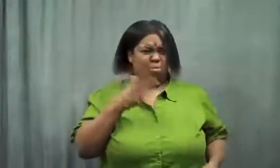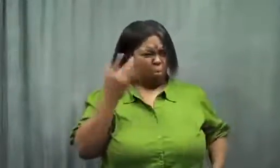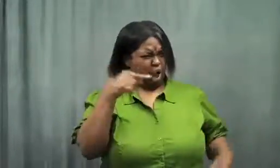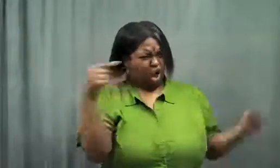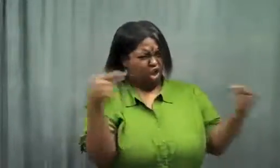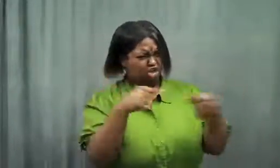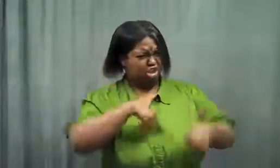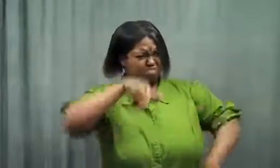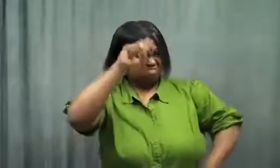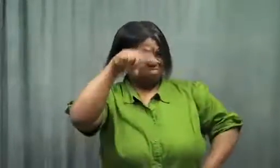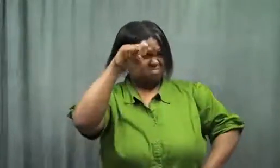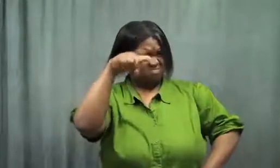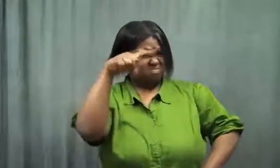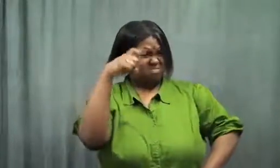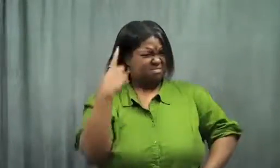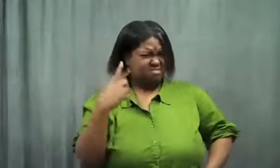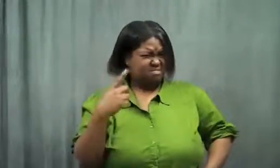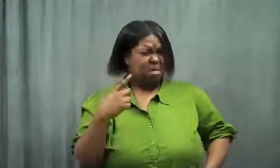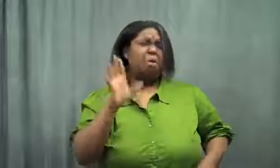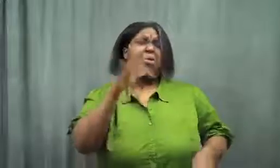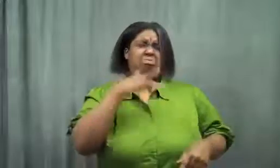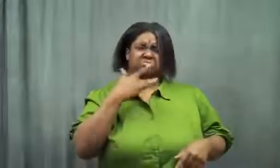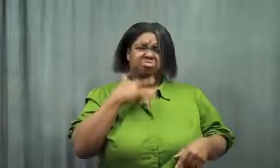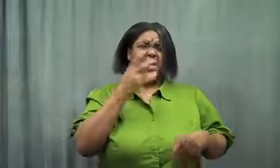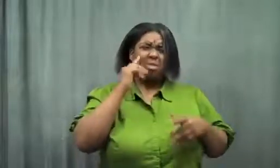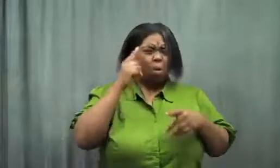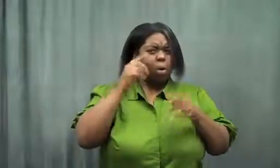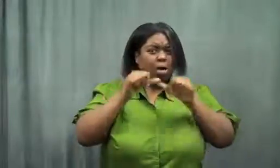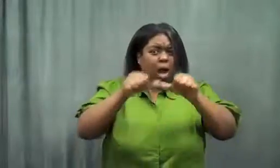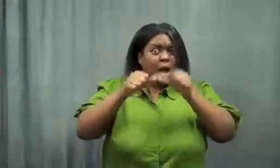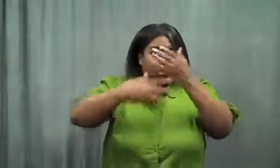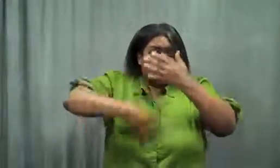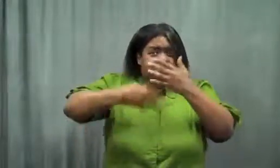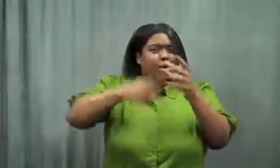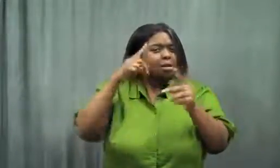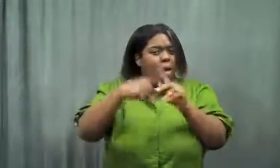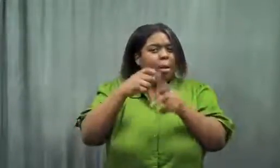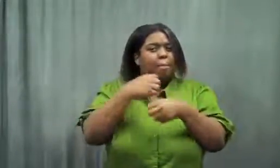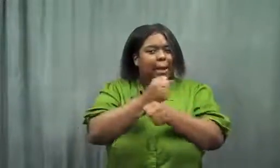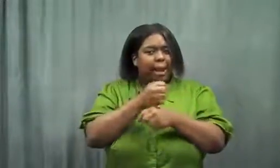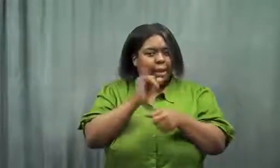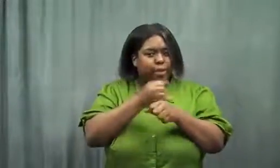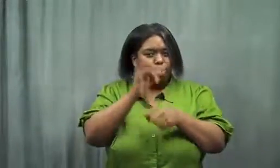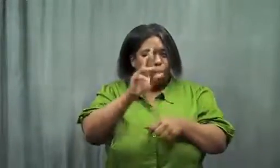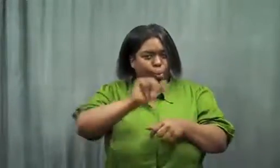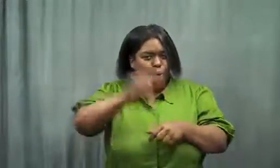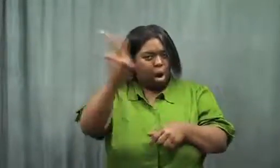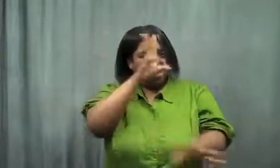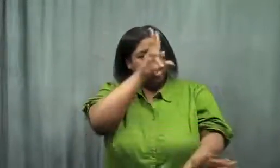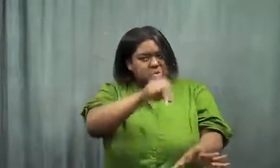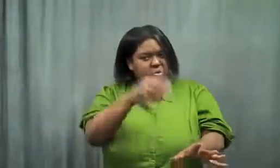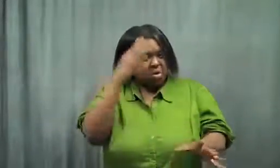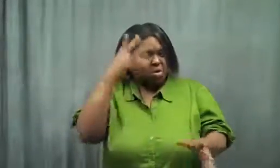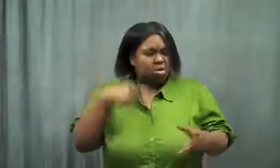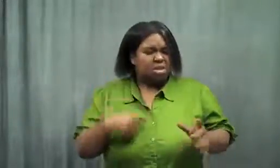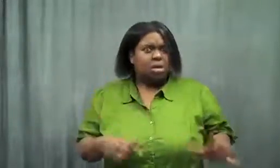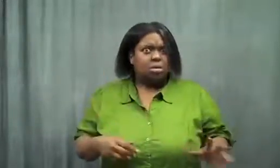She didn't understand why it hurt. She figured I was probably raw from all that pooping.